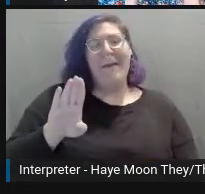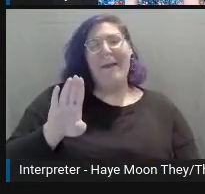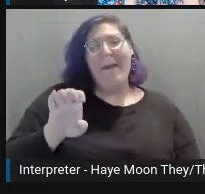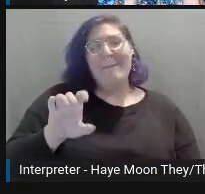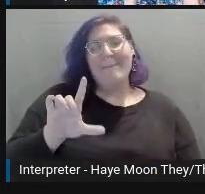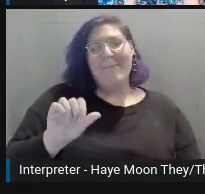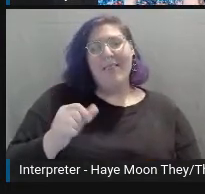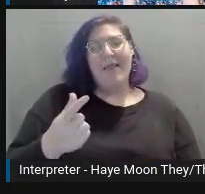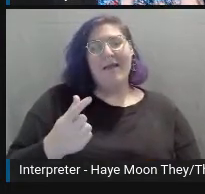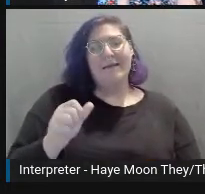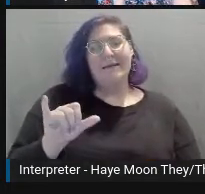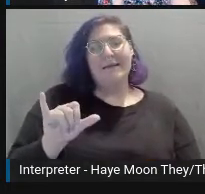That is it my friends.